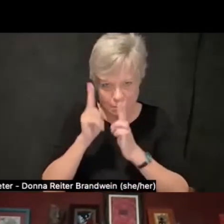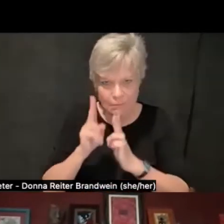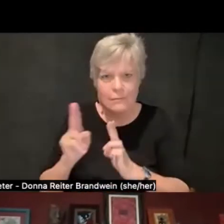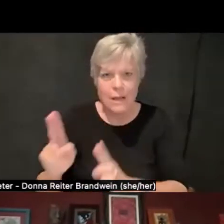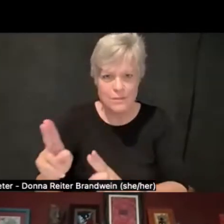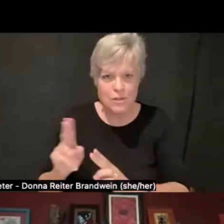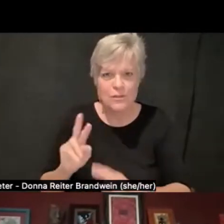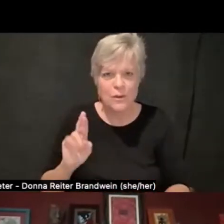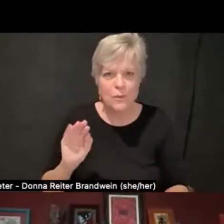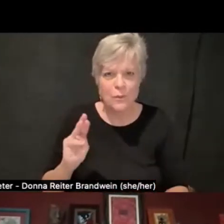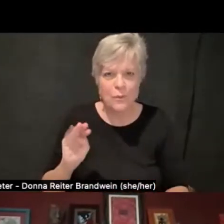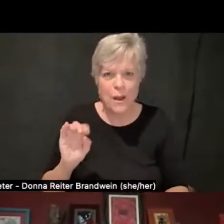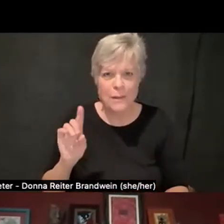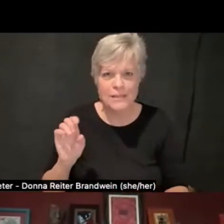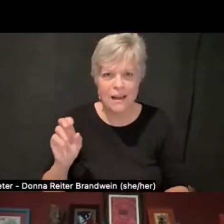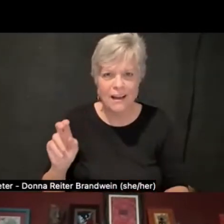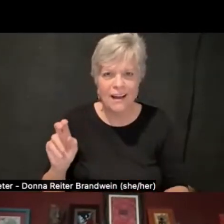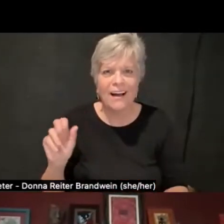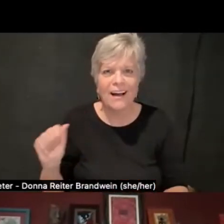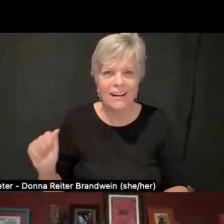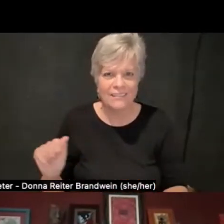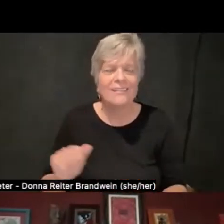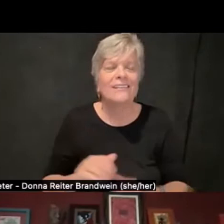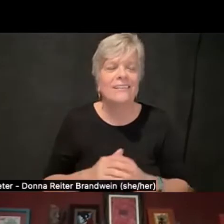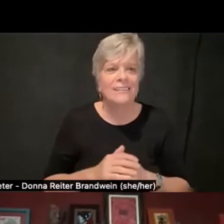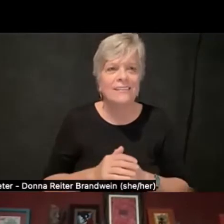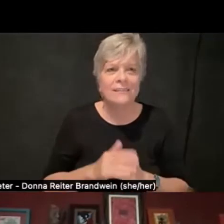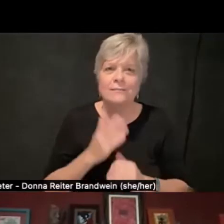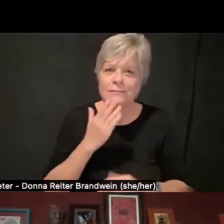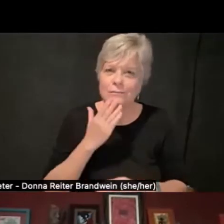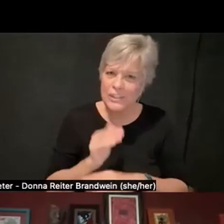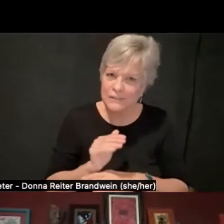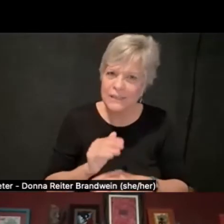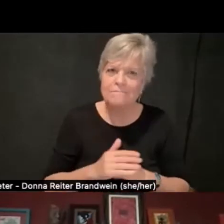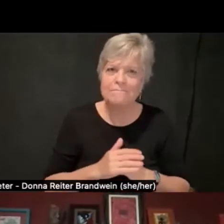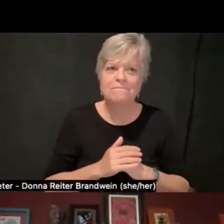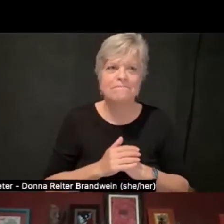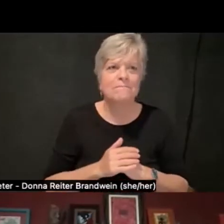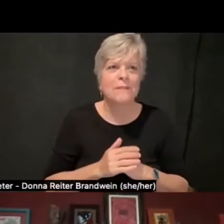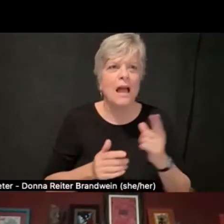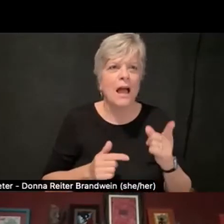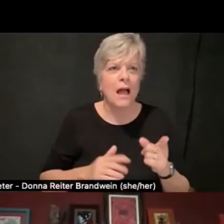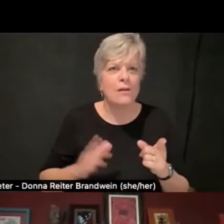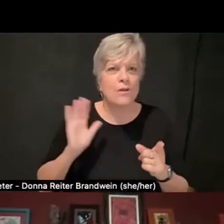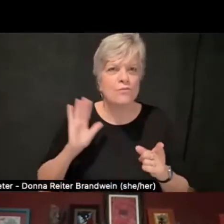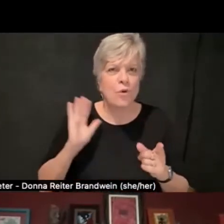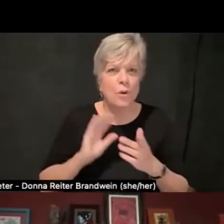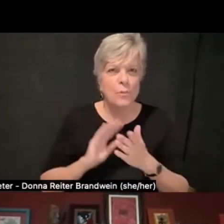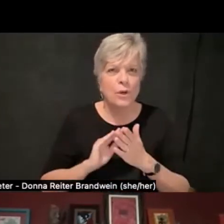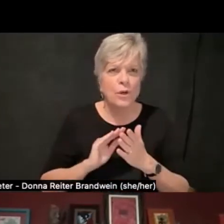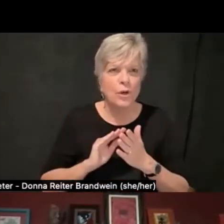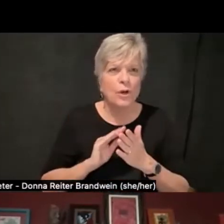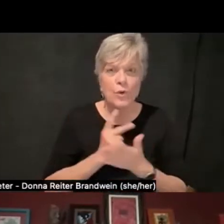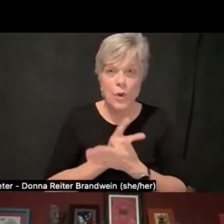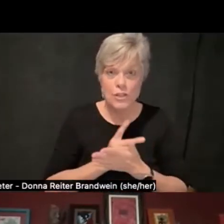of the Disabled Student Cultural Center at the University of Minnesota, and now I graduated and still kind of stick around as an advisor.